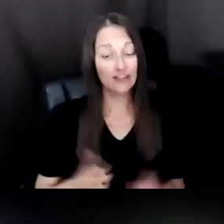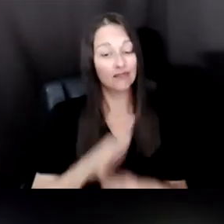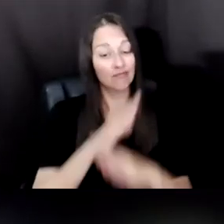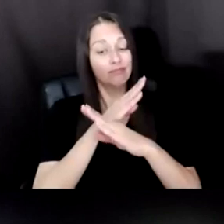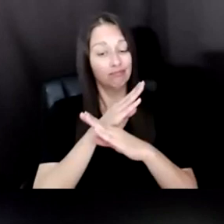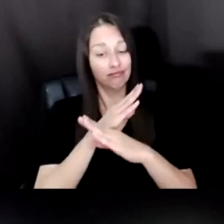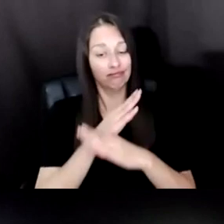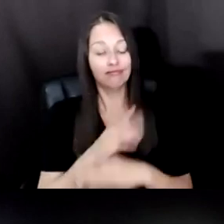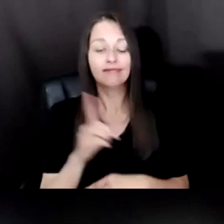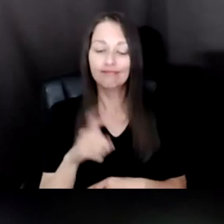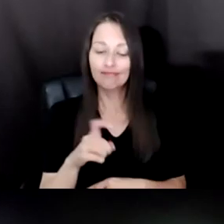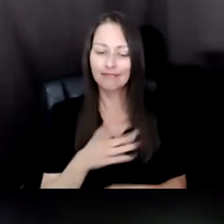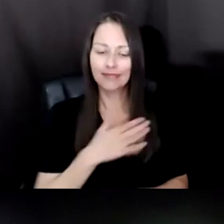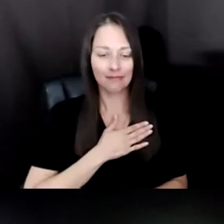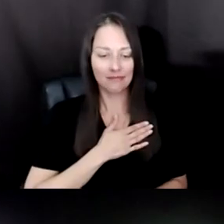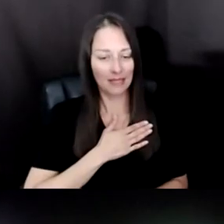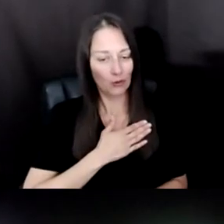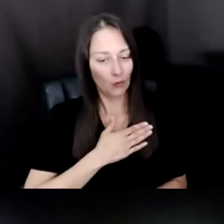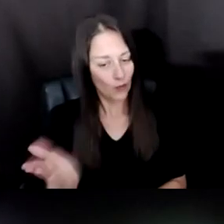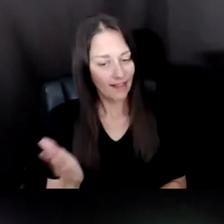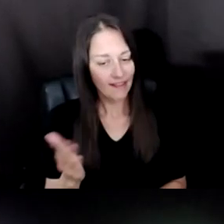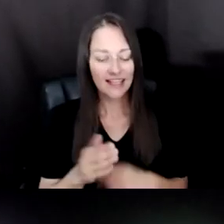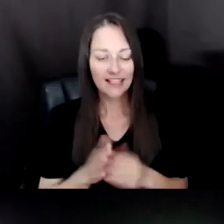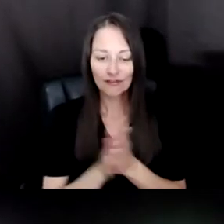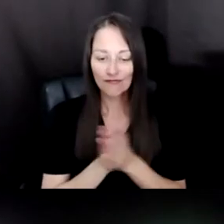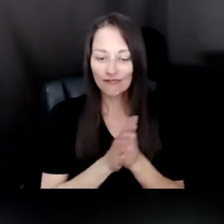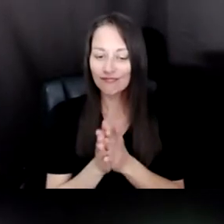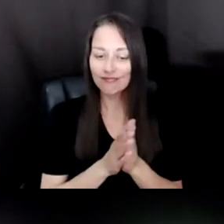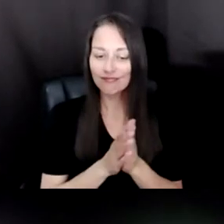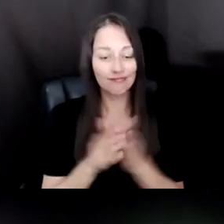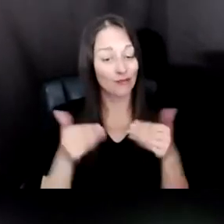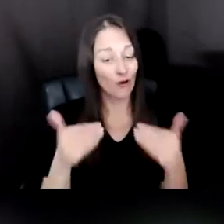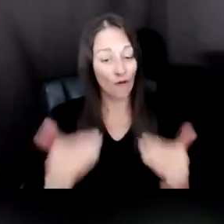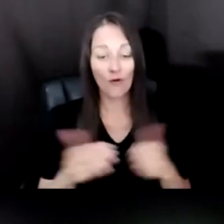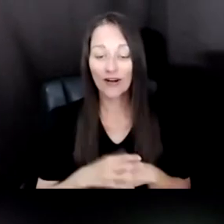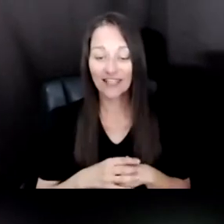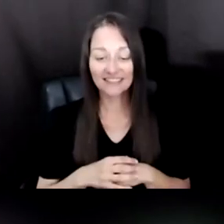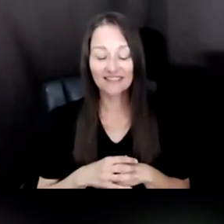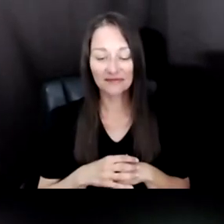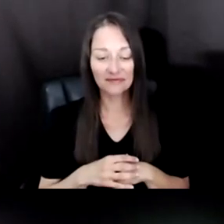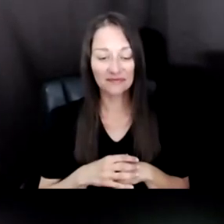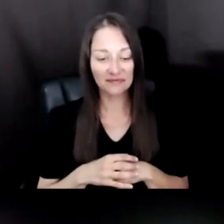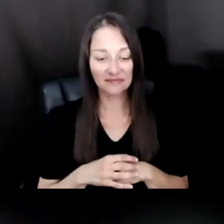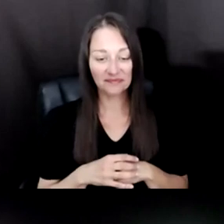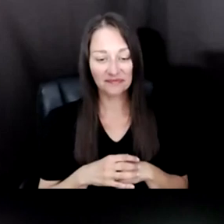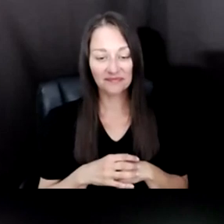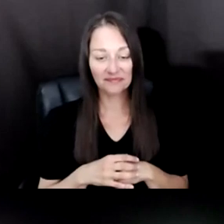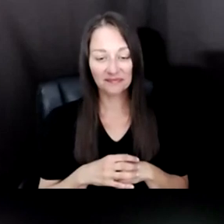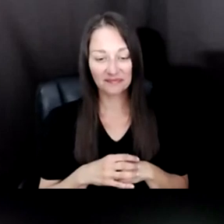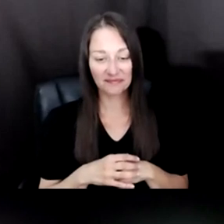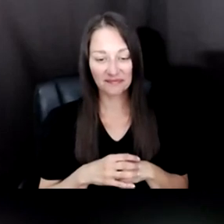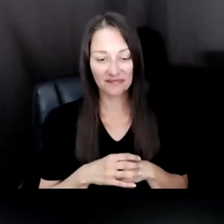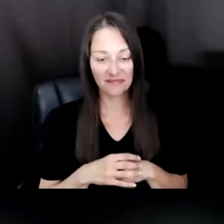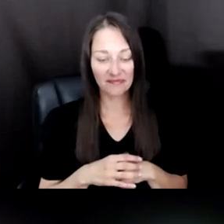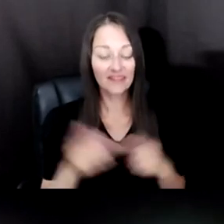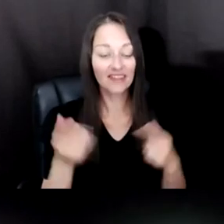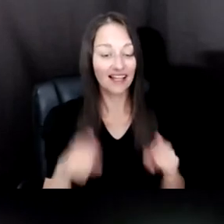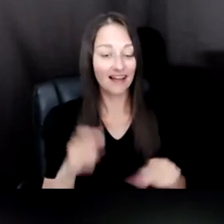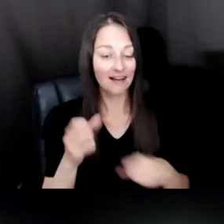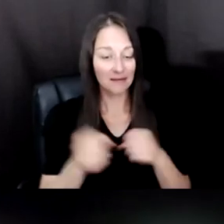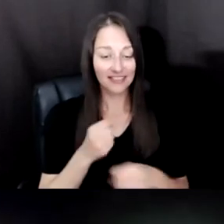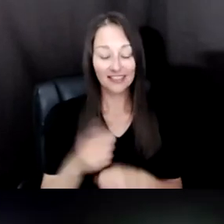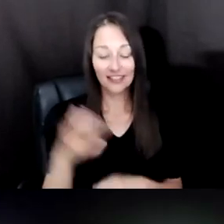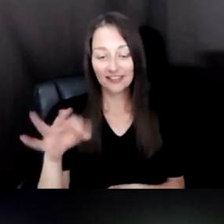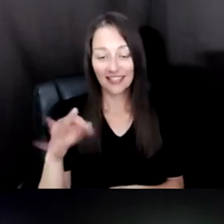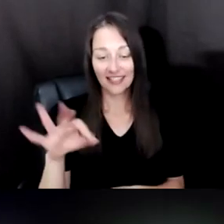WILLING TO JUST GO FOR IT. AND YOU KNOW IN 1995 I WAS WORKING AT THE WALKER ARTS CENTER